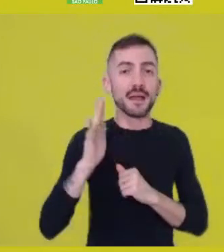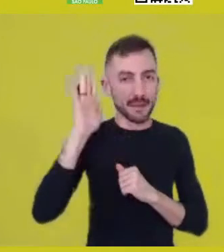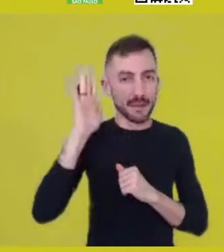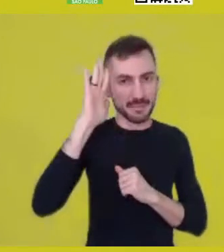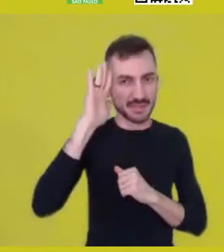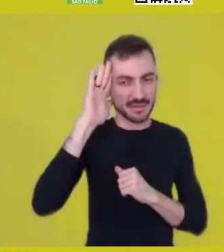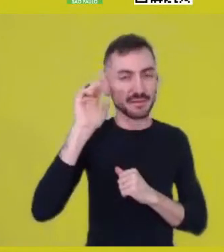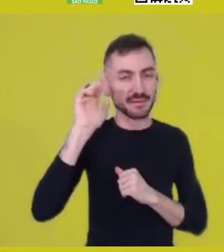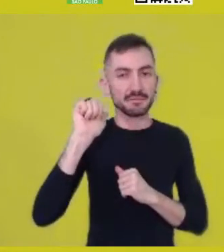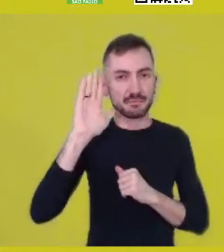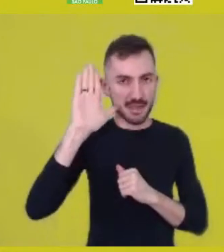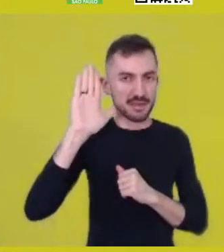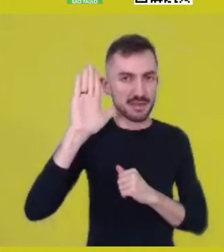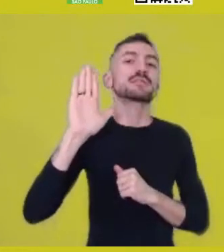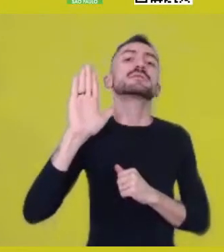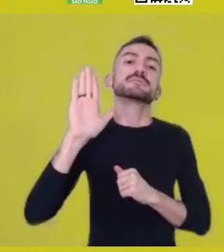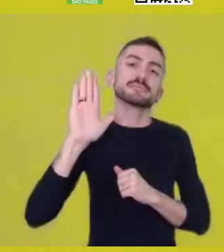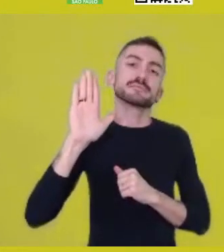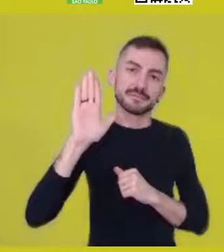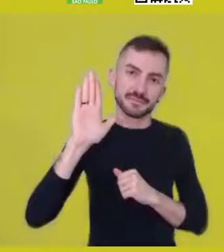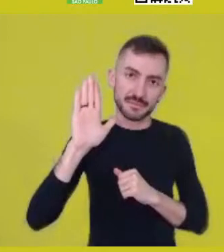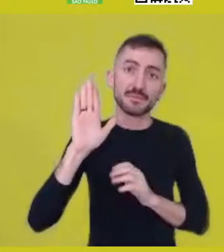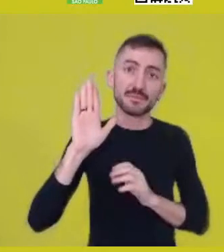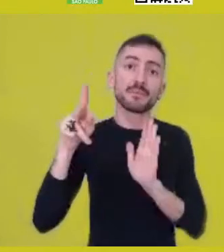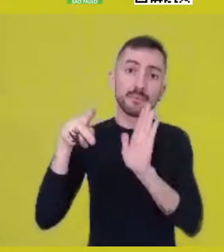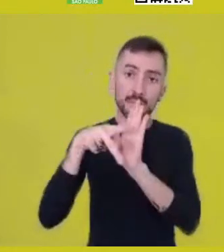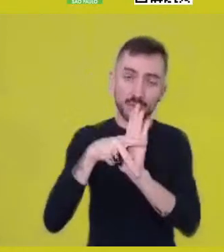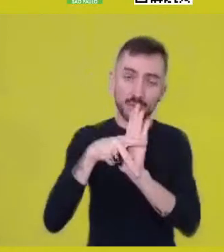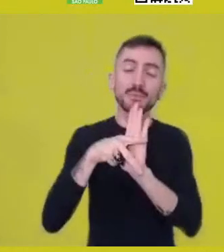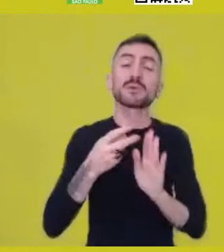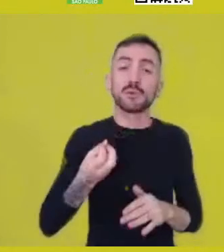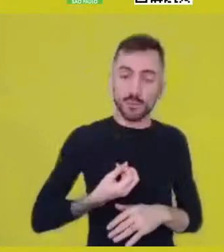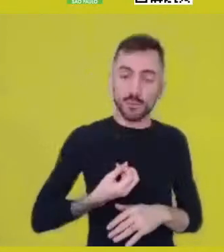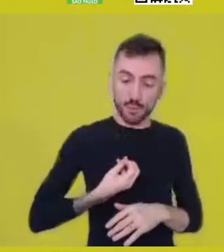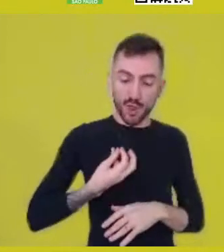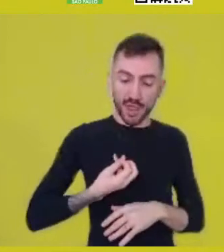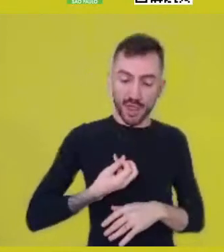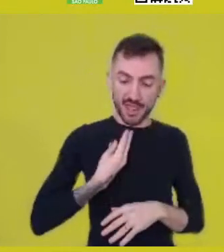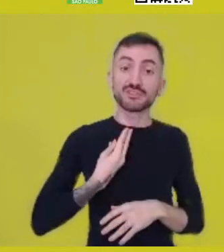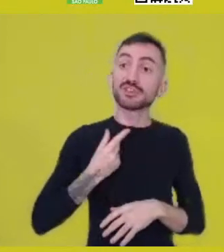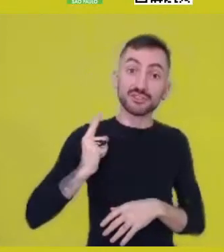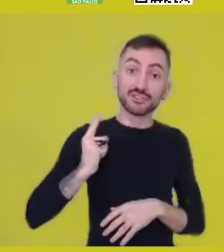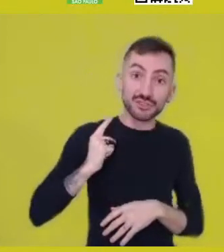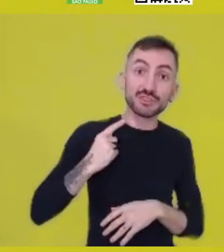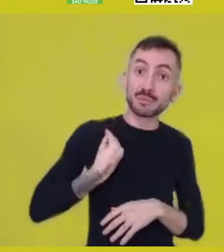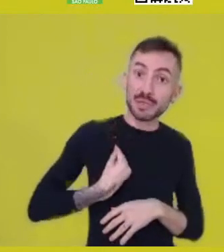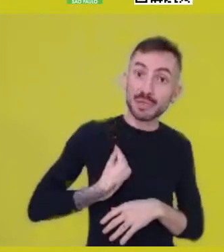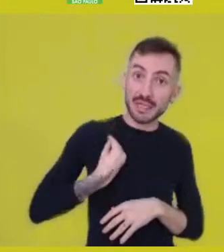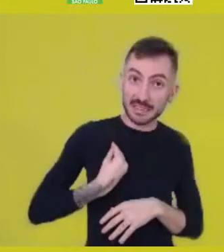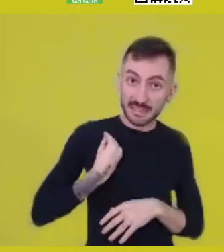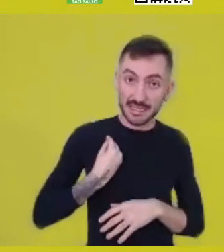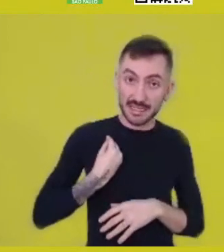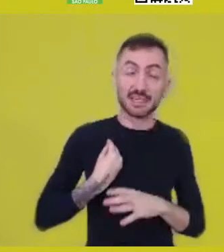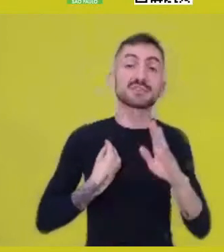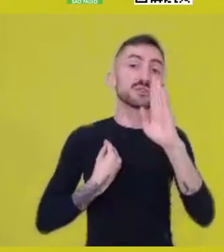both from poetics present especially in Afrodiasporic Brazil